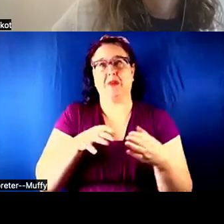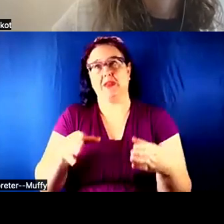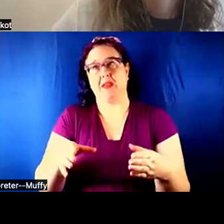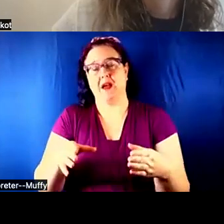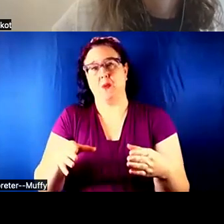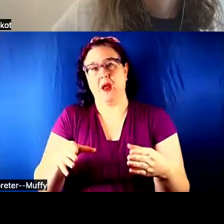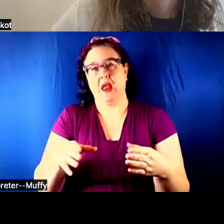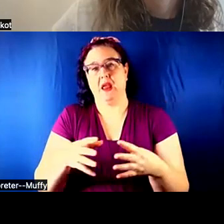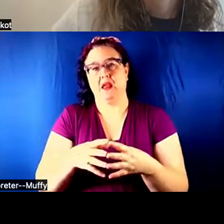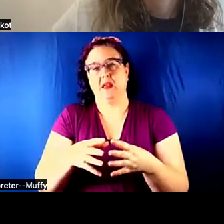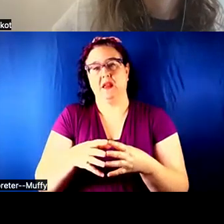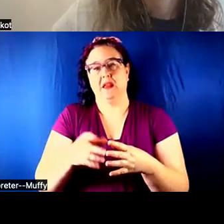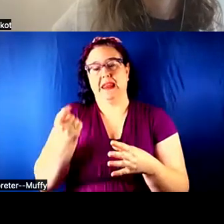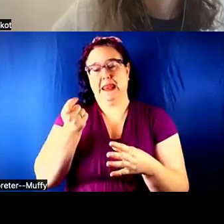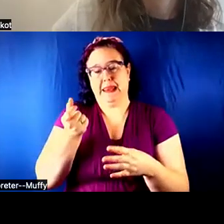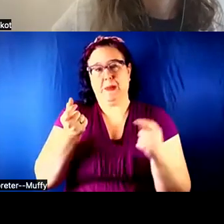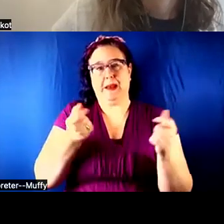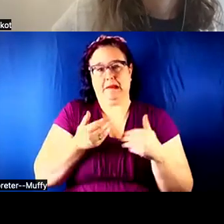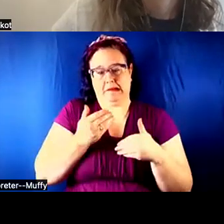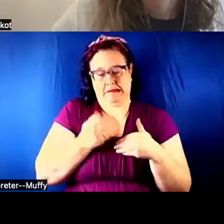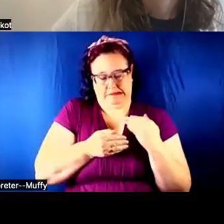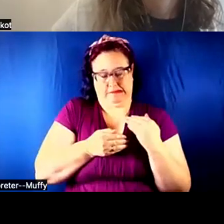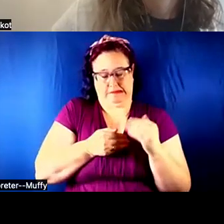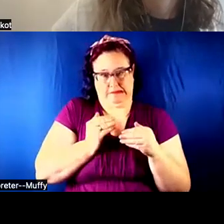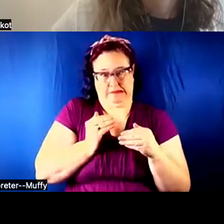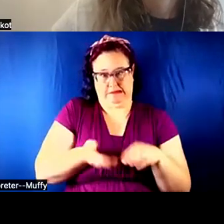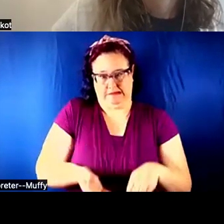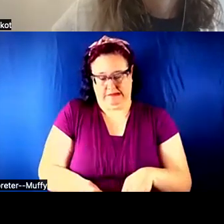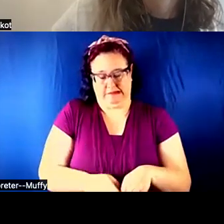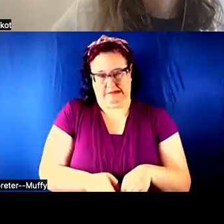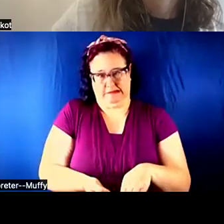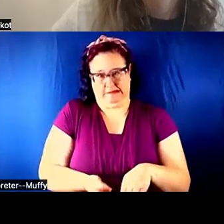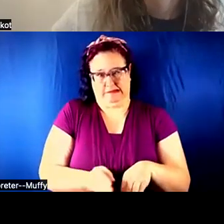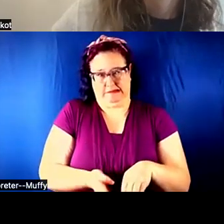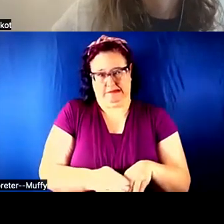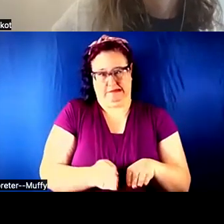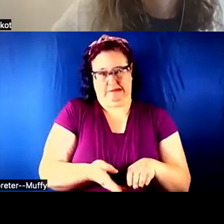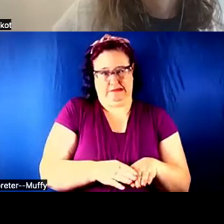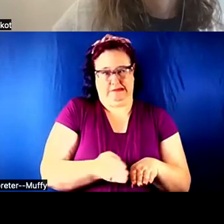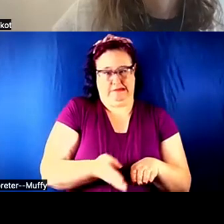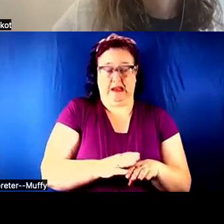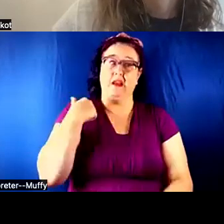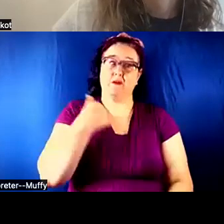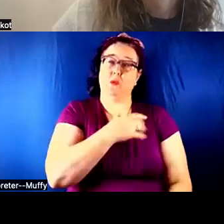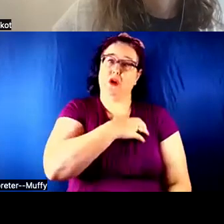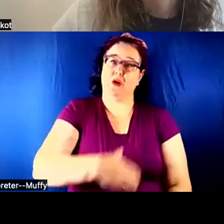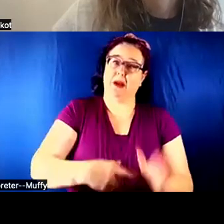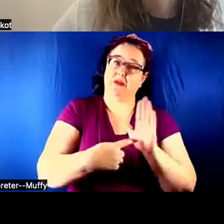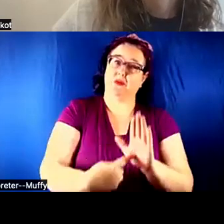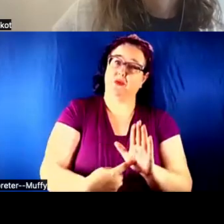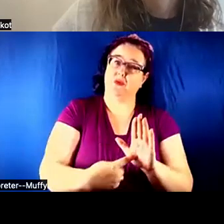little by little, it is going forward. If we are the ambassadors, we can help. But for me,